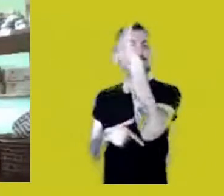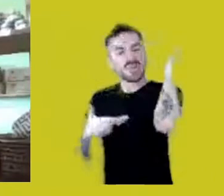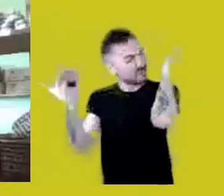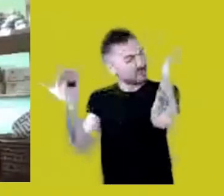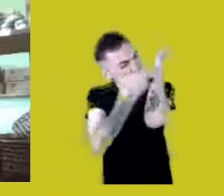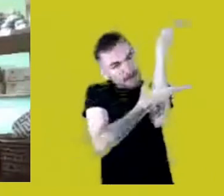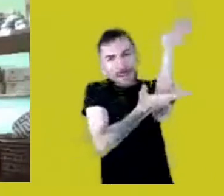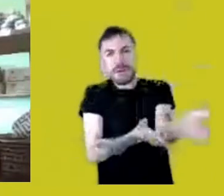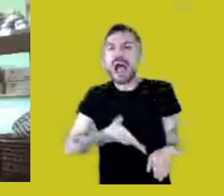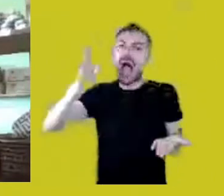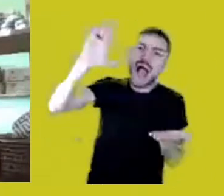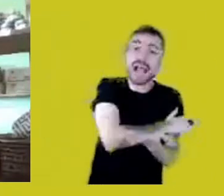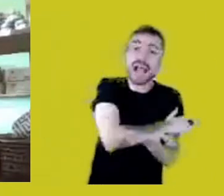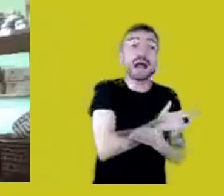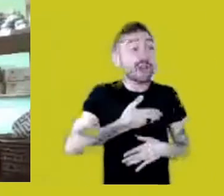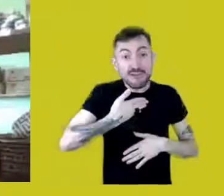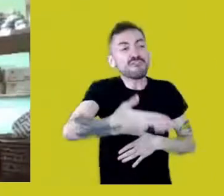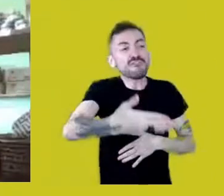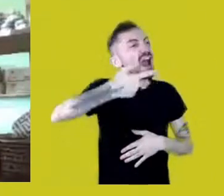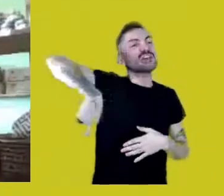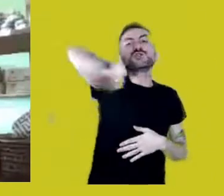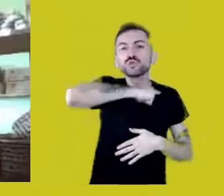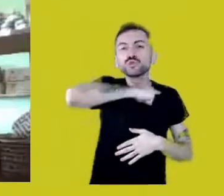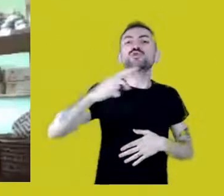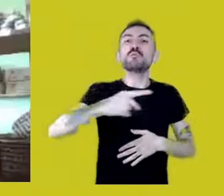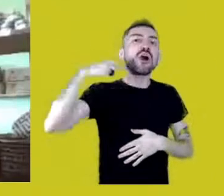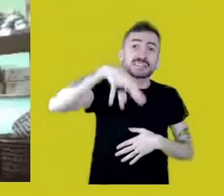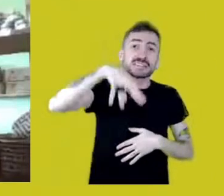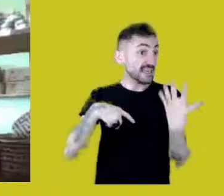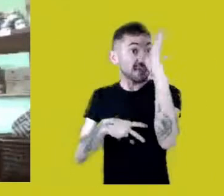and condemning to death everything that lives within these territories.